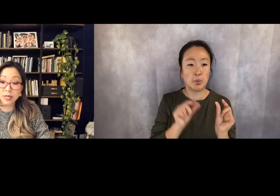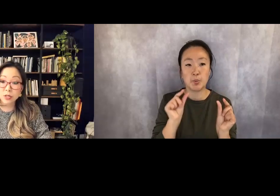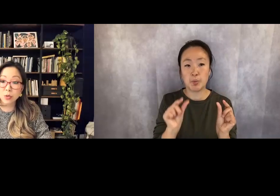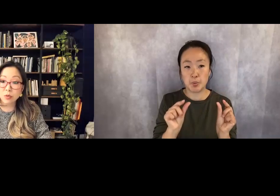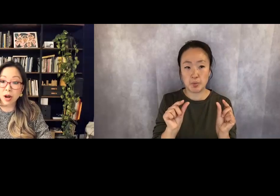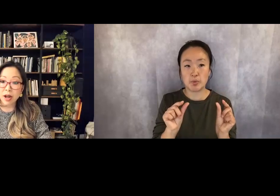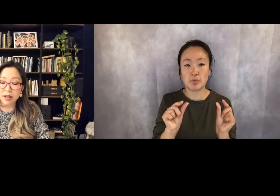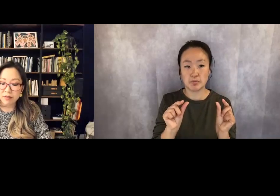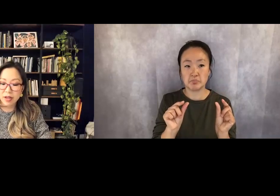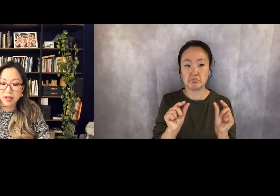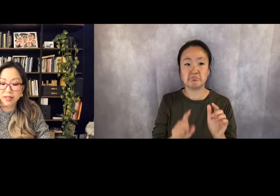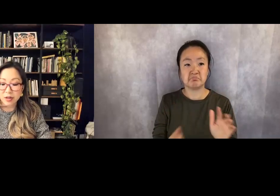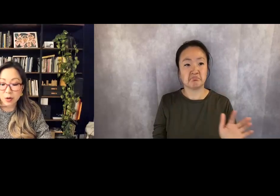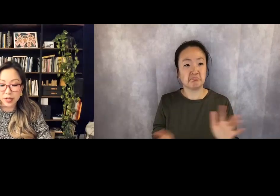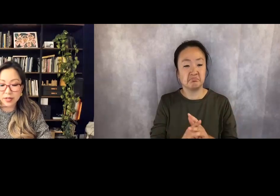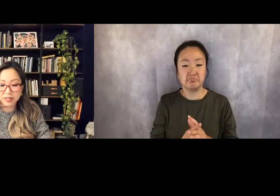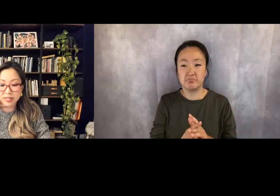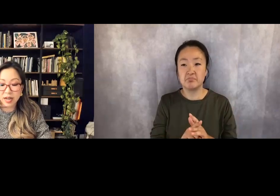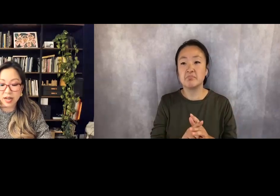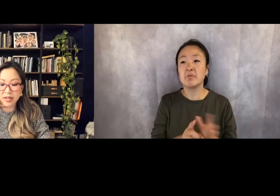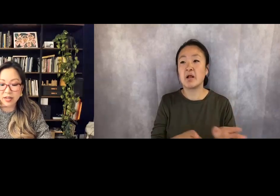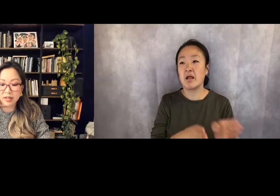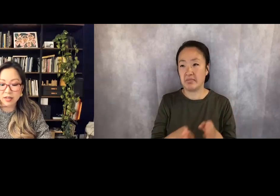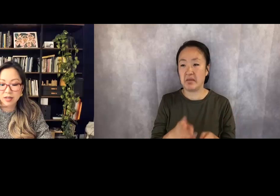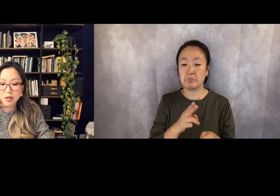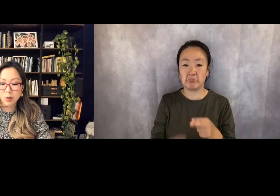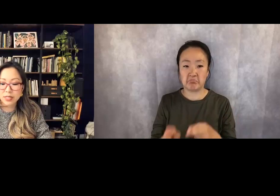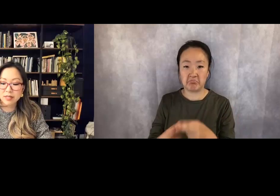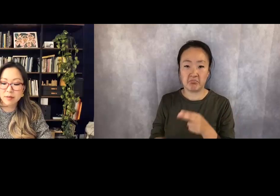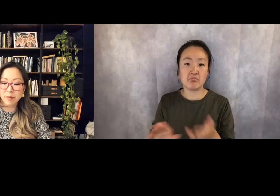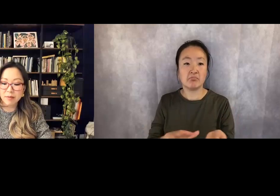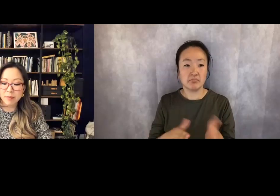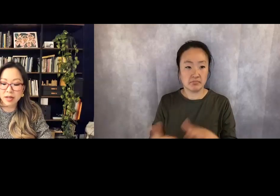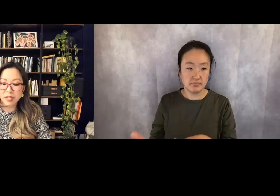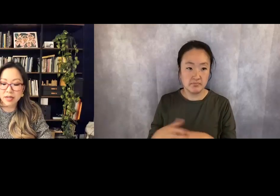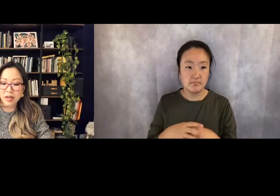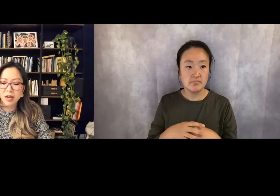Quick to arrive, then quick to die, quit my body